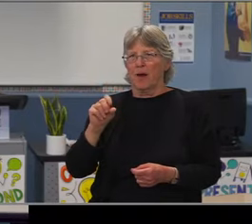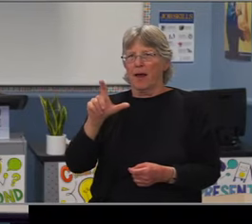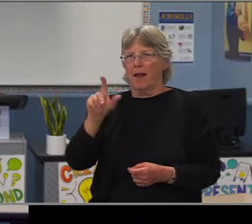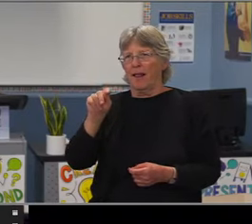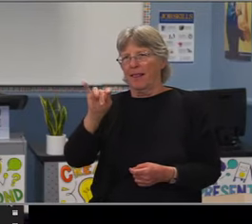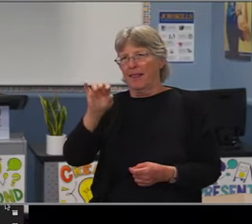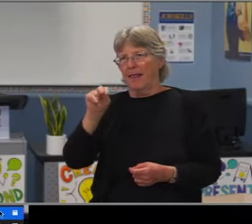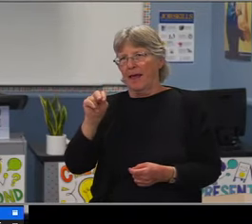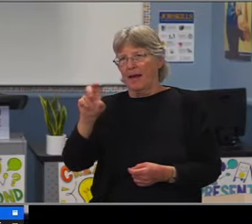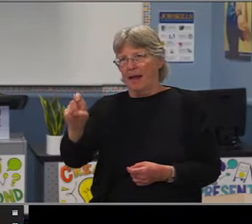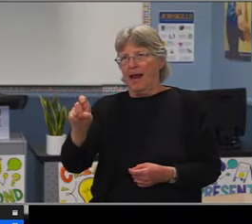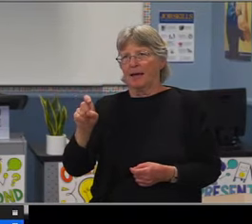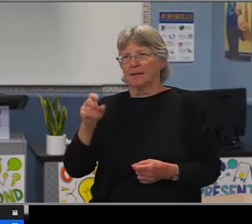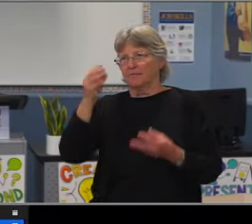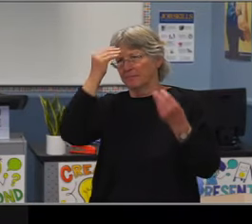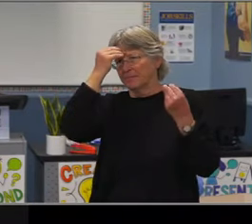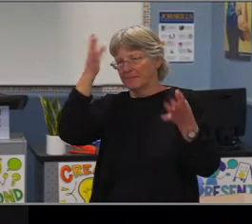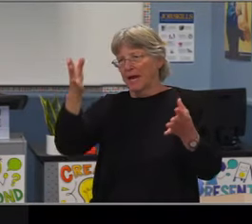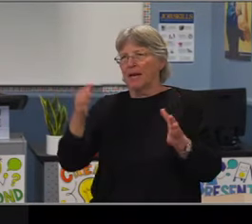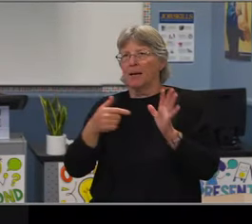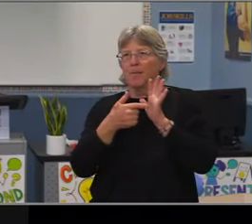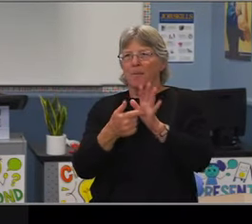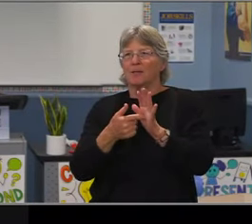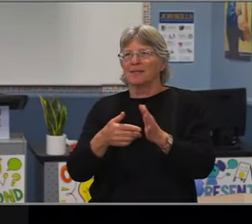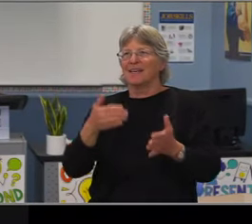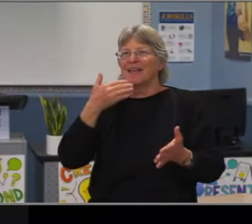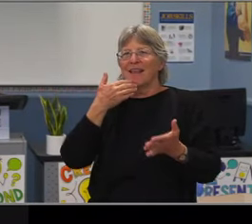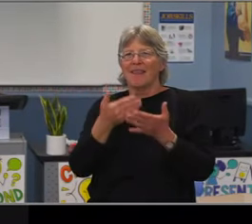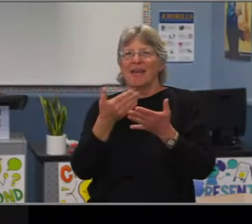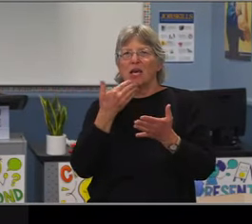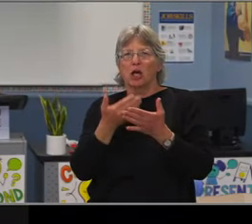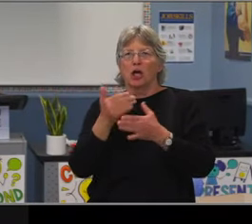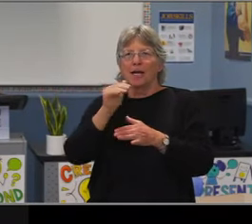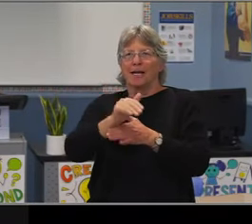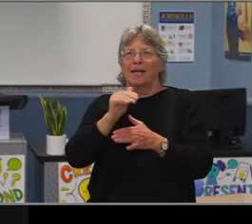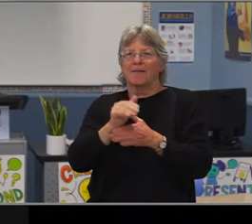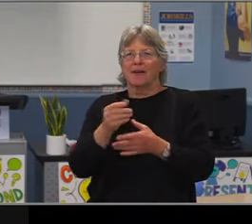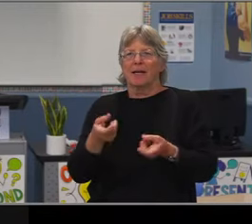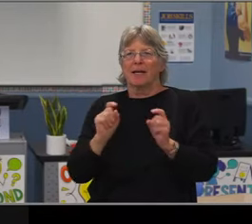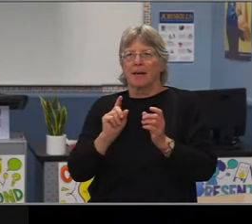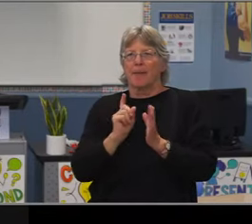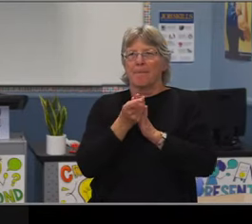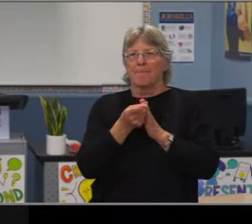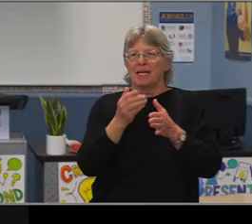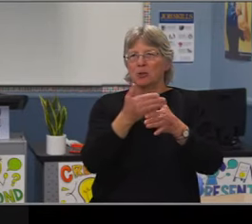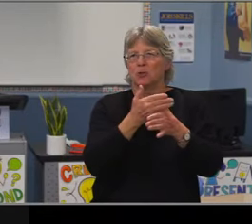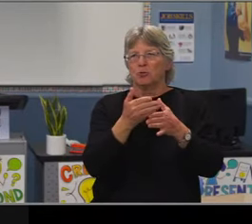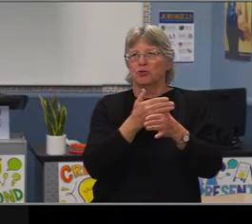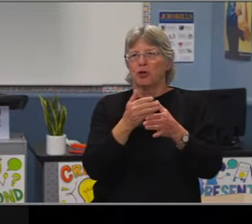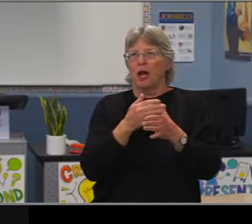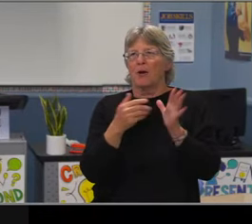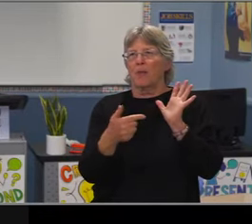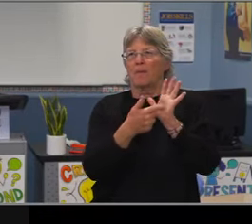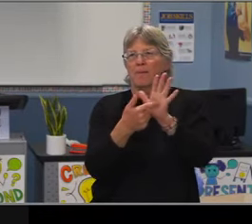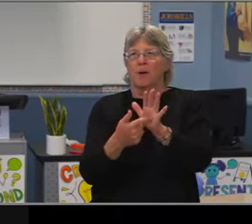in the proportion of grade 11 students who are scoring above that national 50th percentile rank on the PSAT so as they spend time in high school,